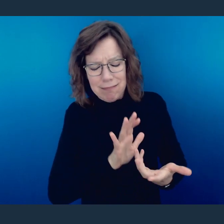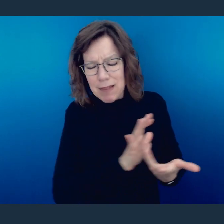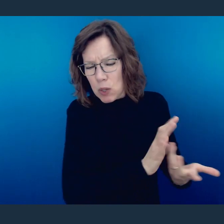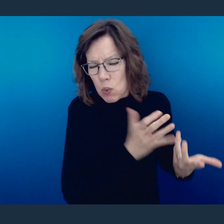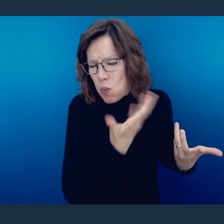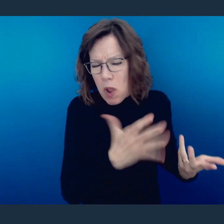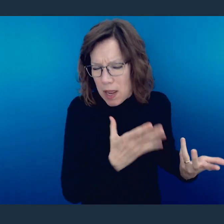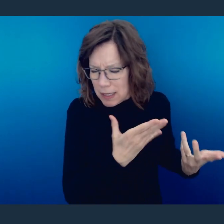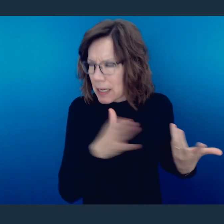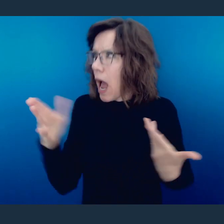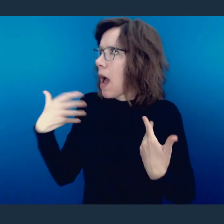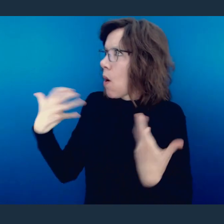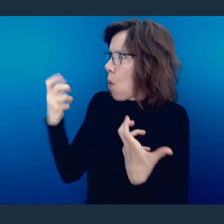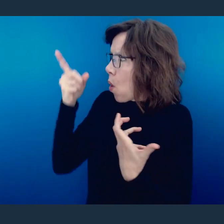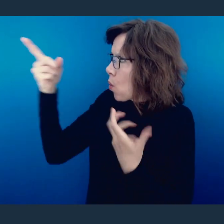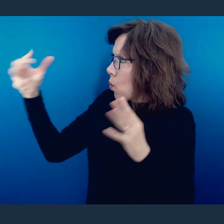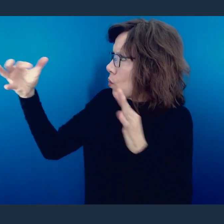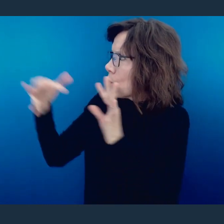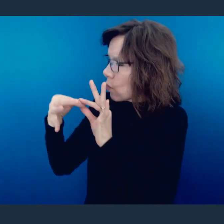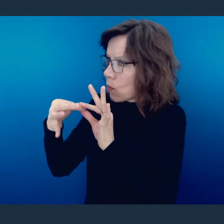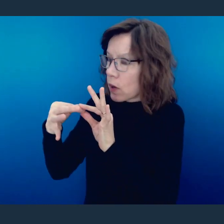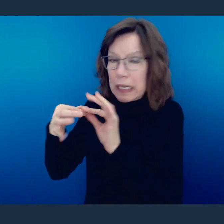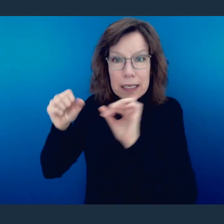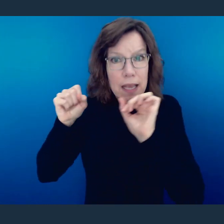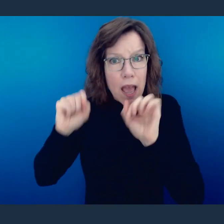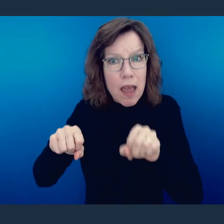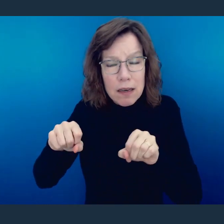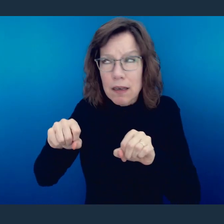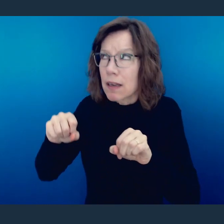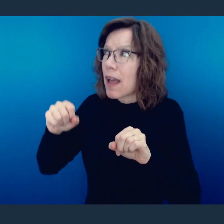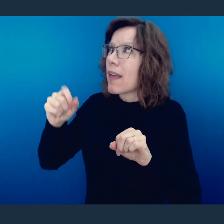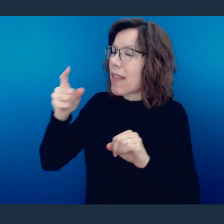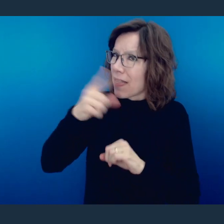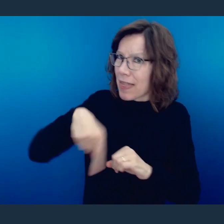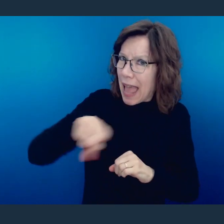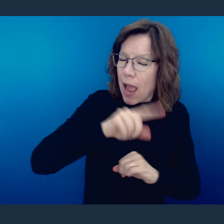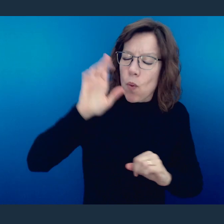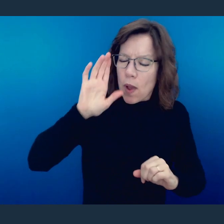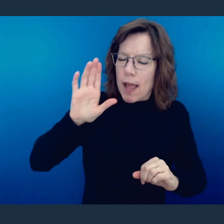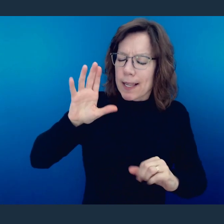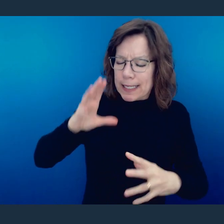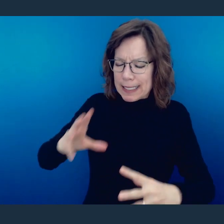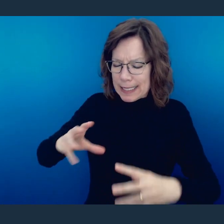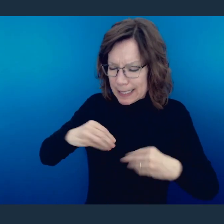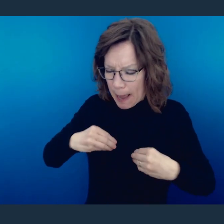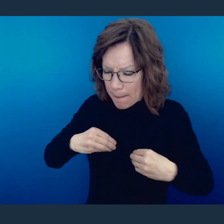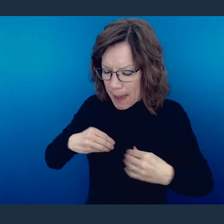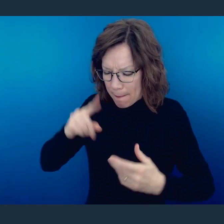turn away from those practices and turn toward You, that they accept and believe in their